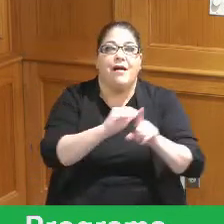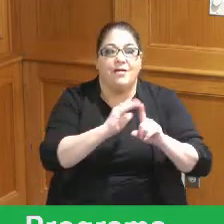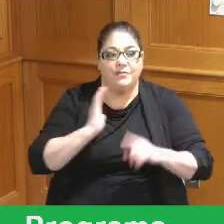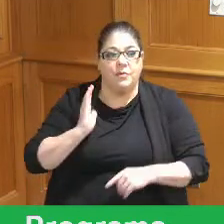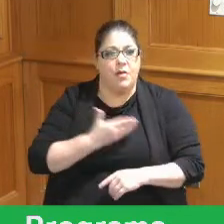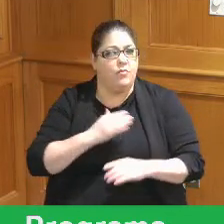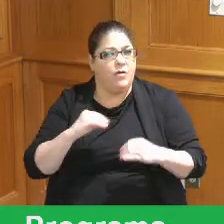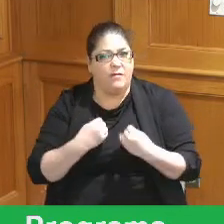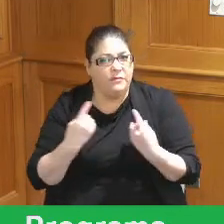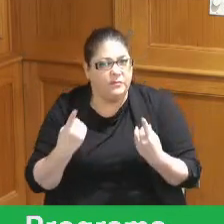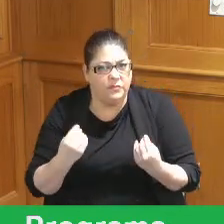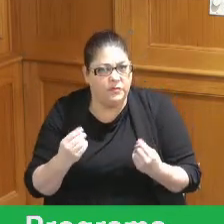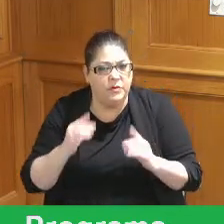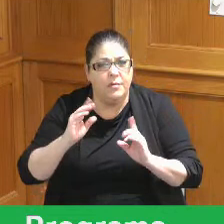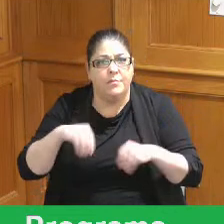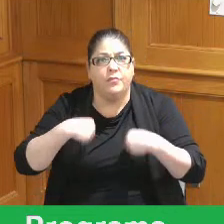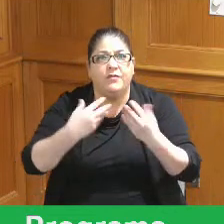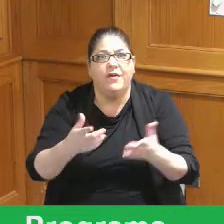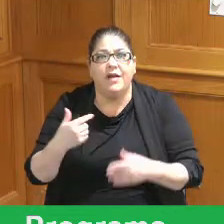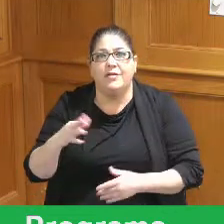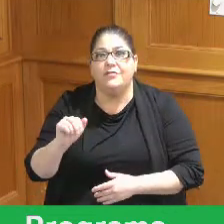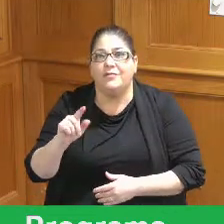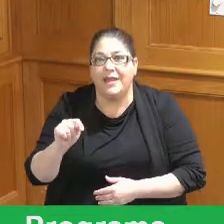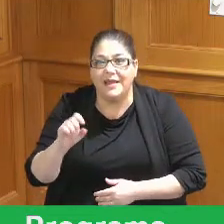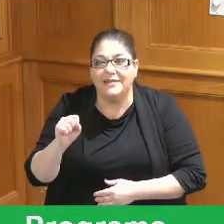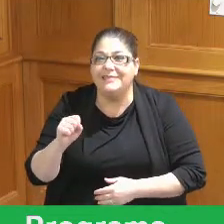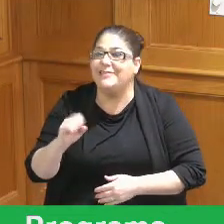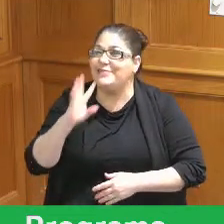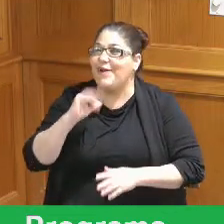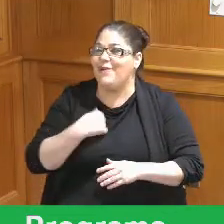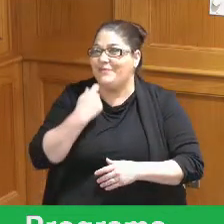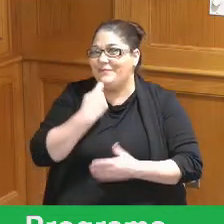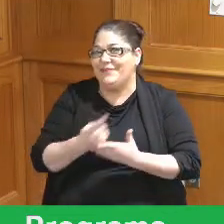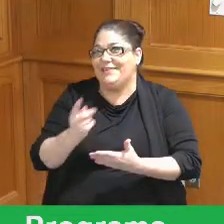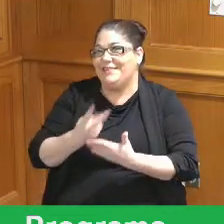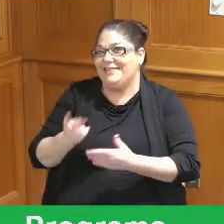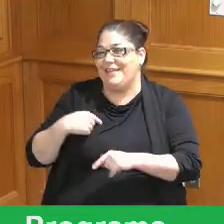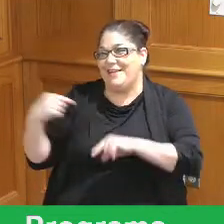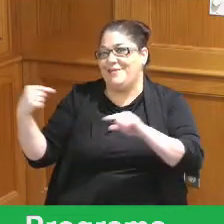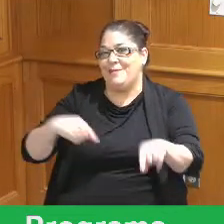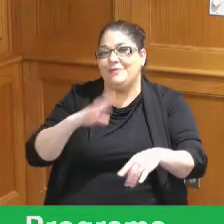we do provide grants that's I was here a few weeks ago to talk about one of our grant programs this